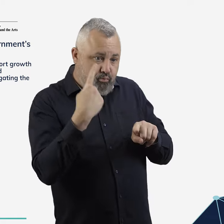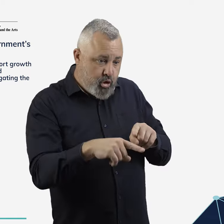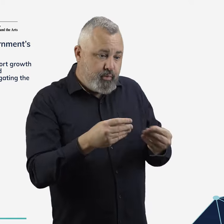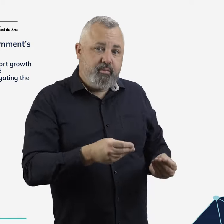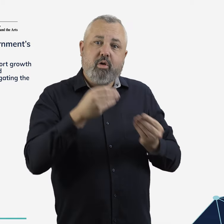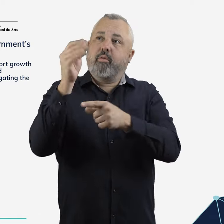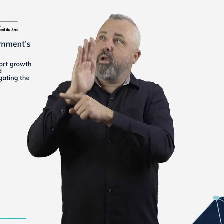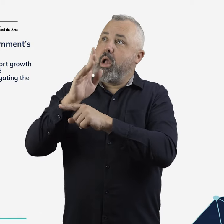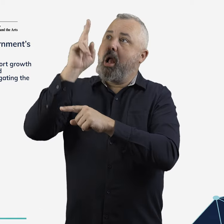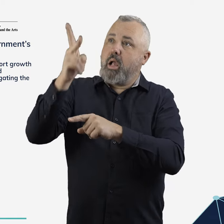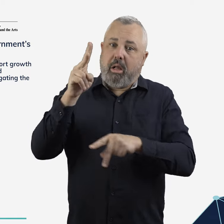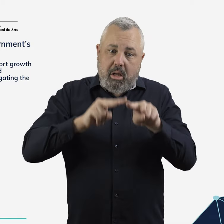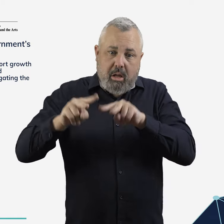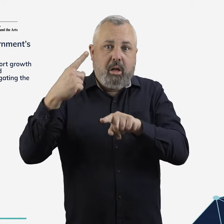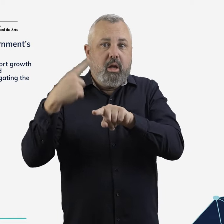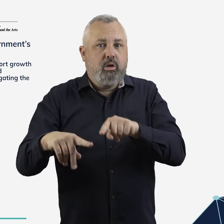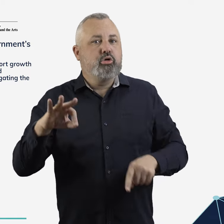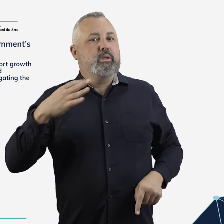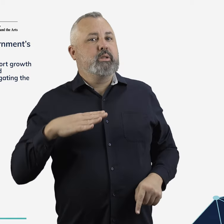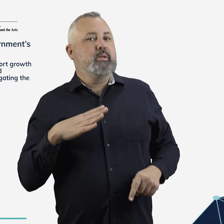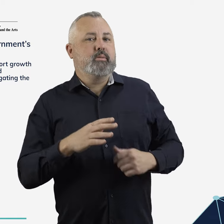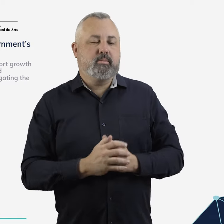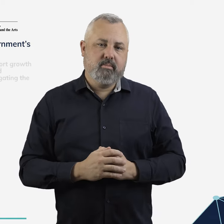less duplication in approval processes.